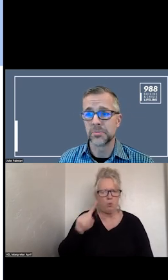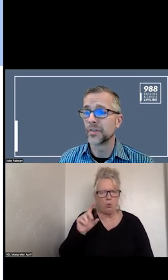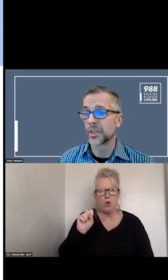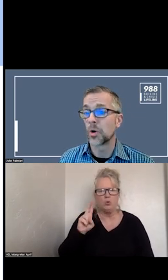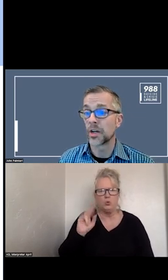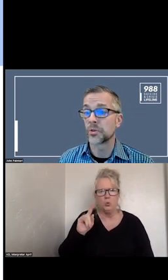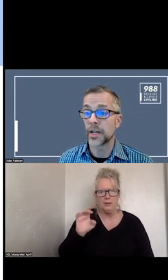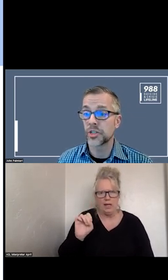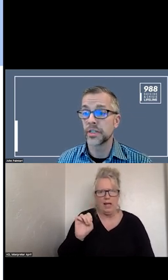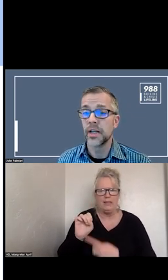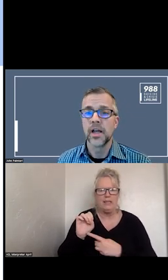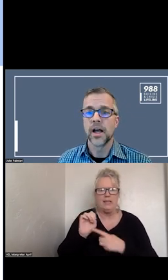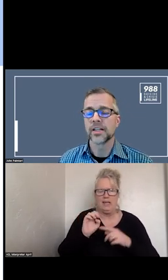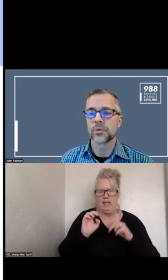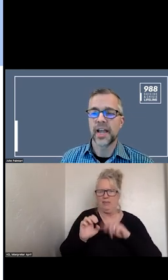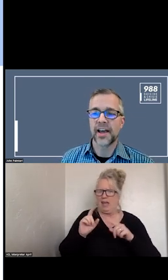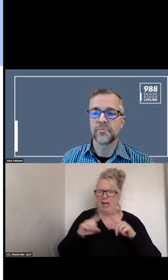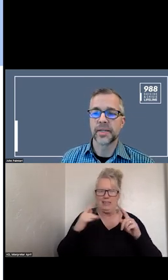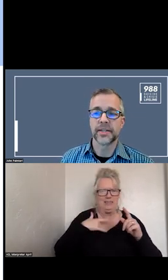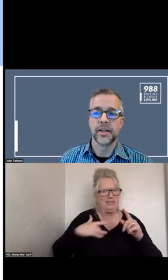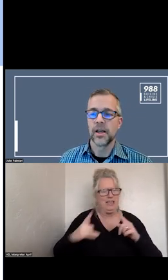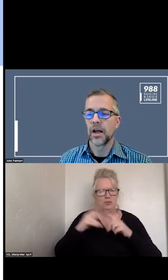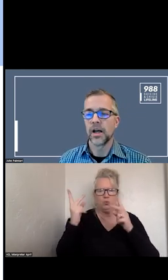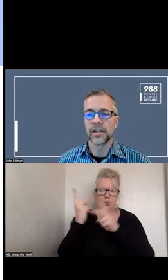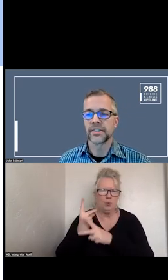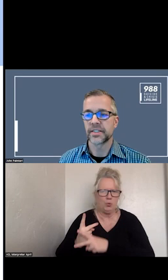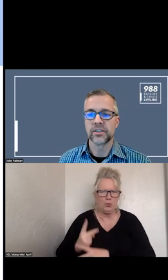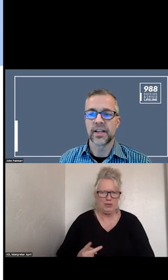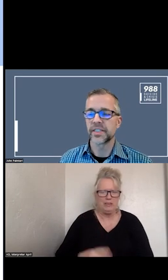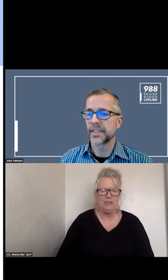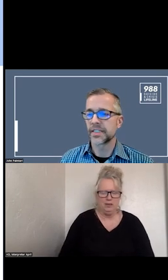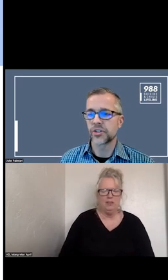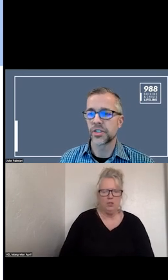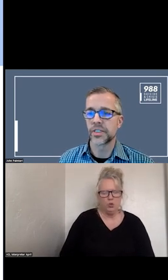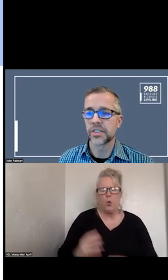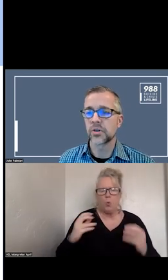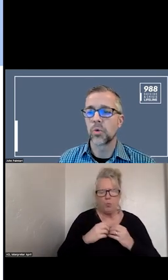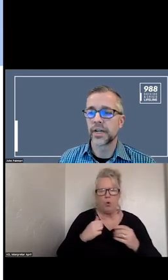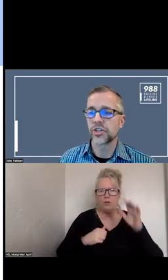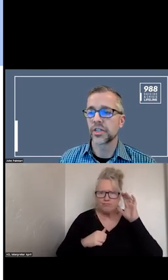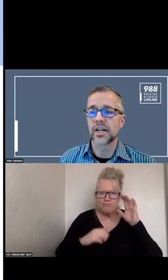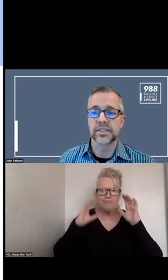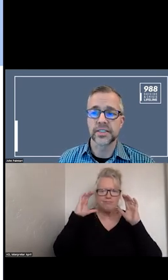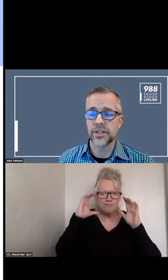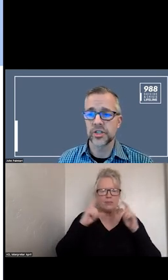IS MOVING IN THE WRONG DIRECTION SO WE HAVE BEEN CONDUCTING A LOT OF LISTENING AND COORDINATION AND CONSULTATION.